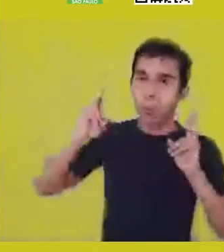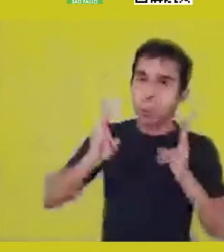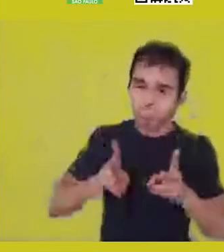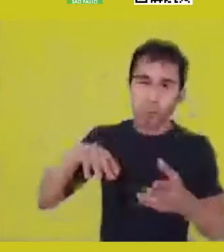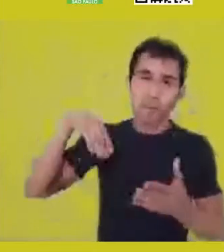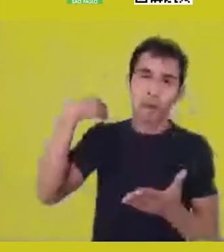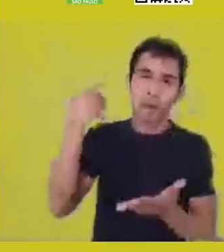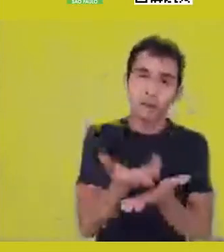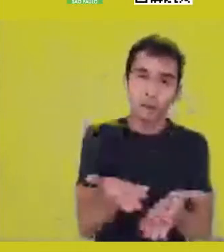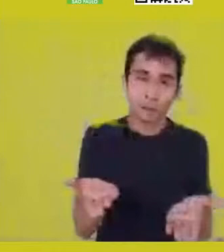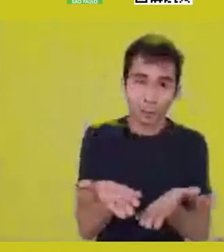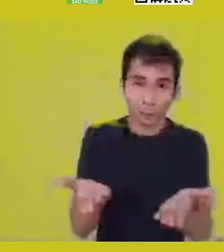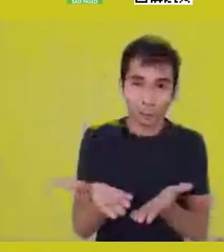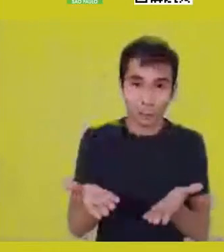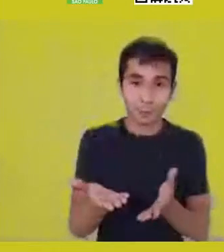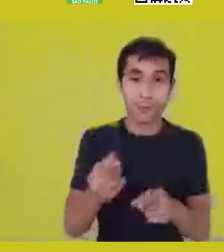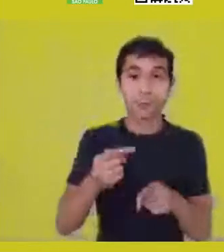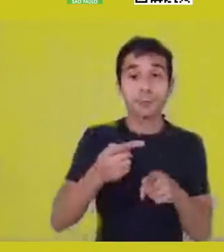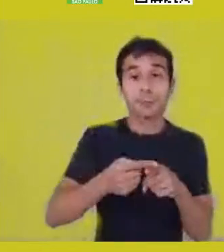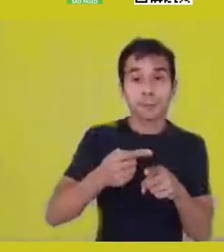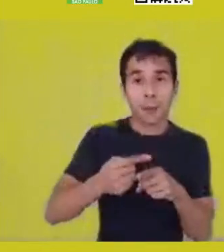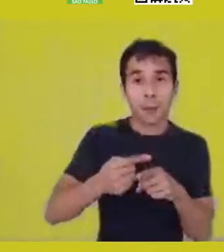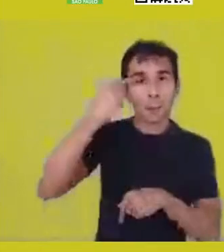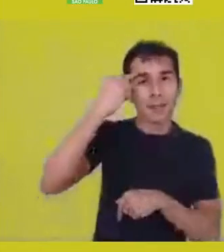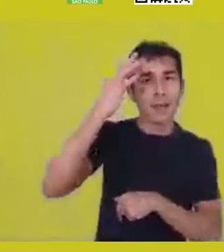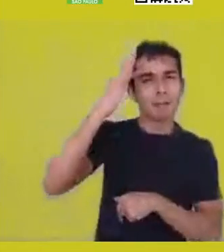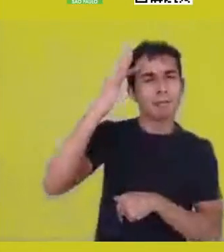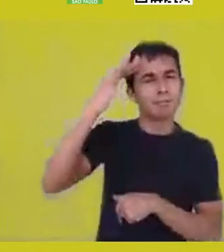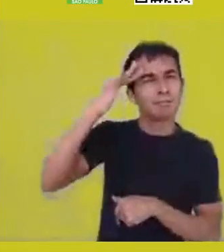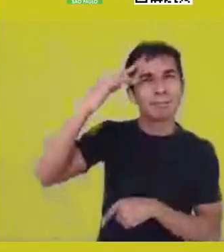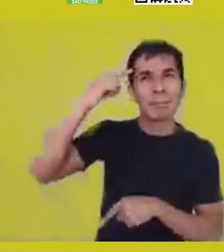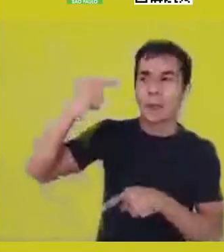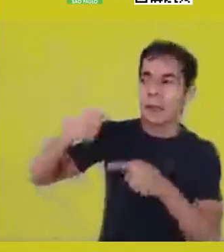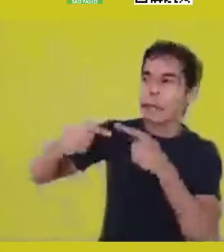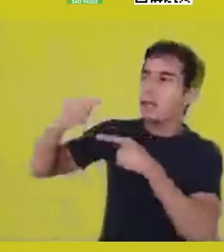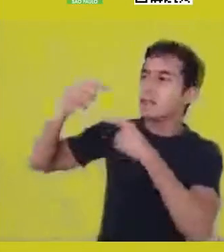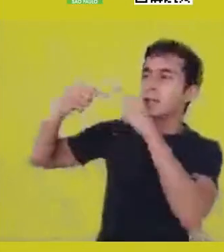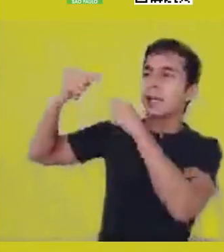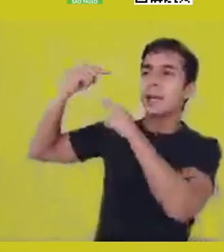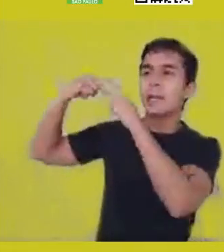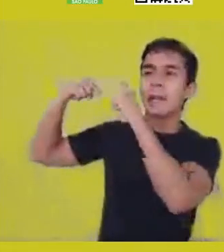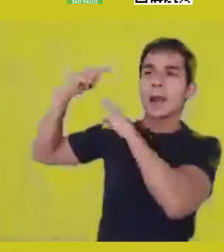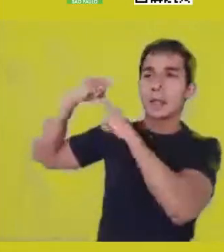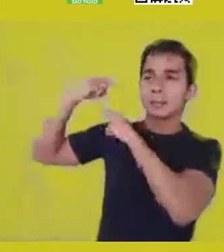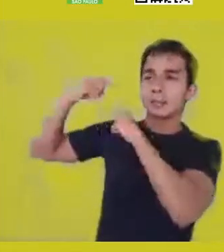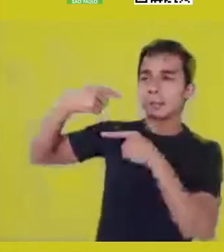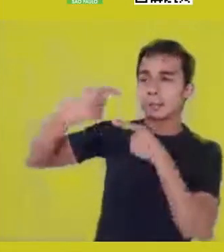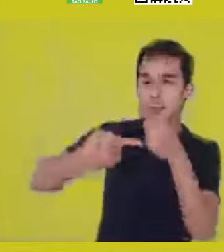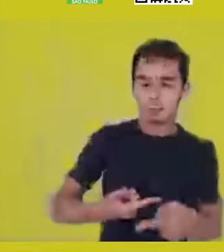exactly this notion that Master Jayro himself mentions